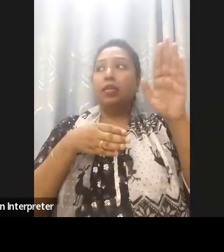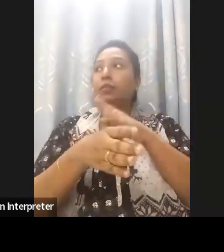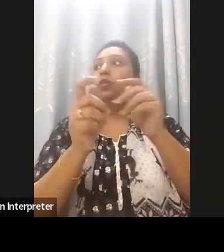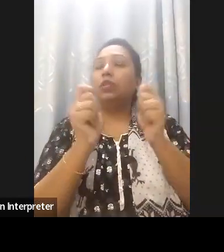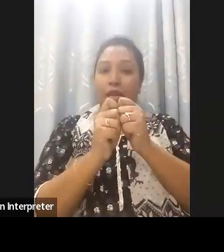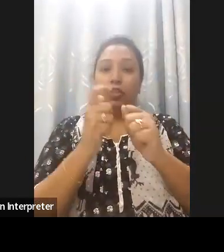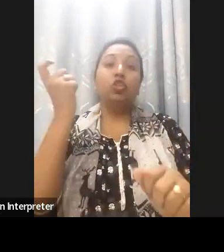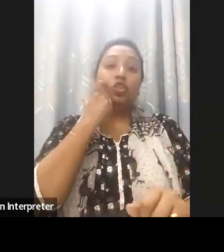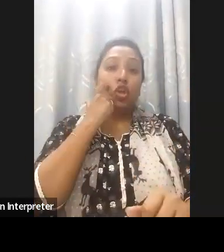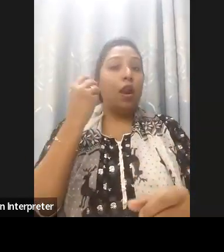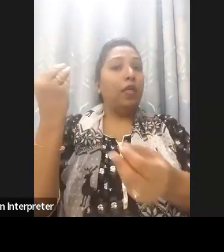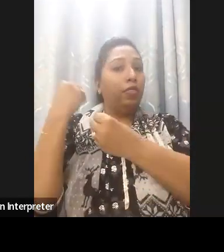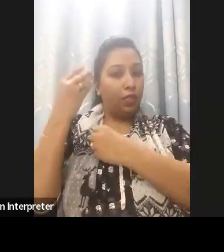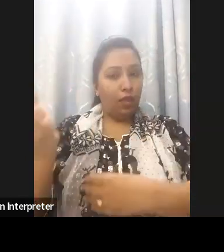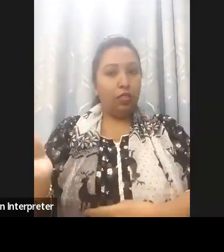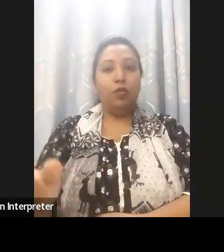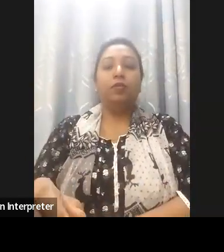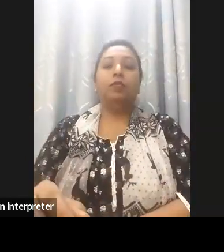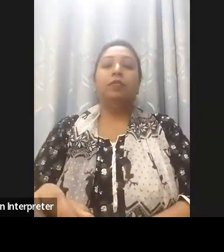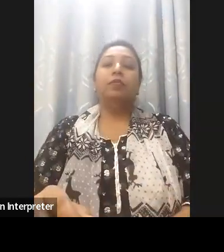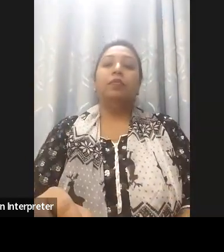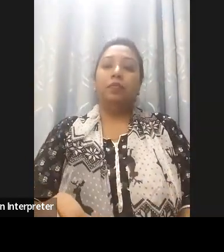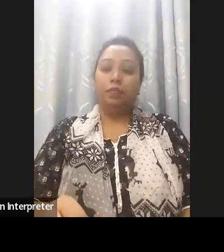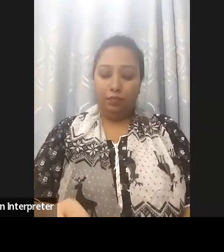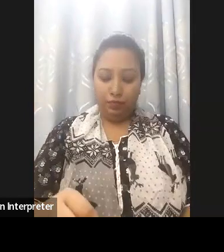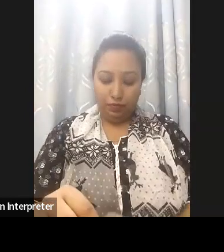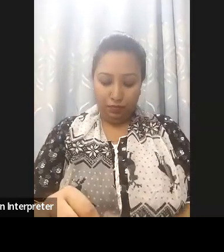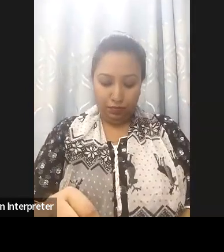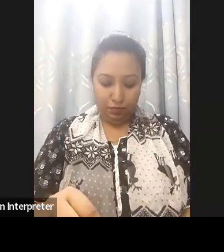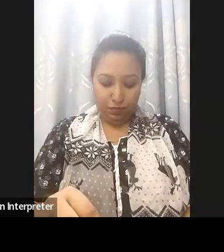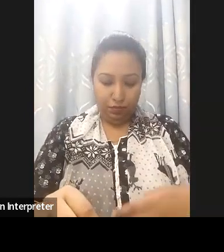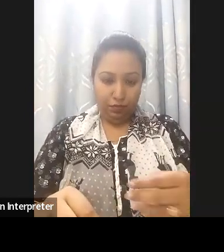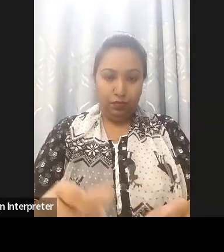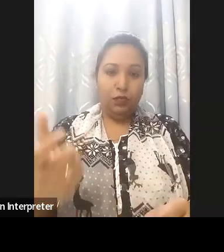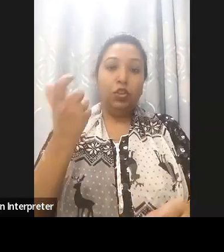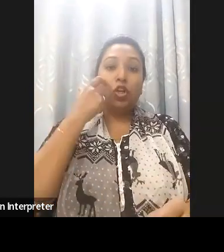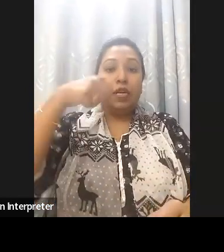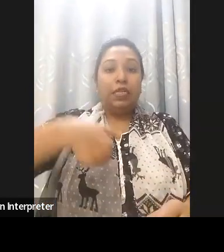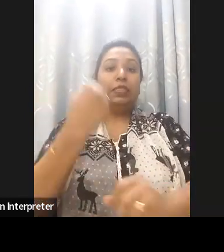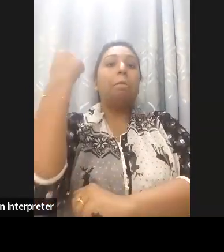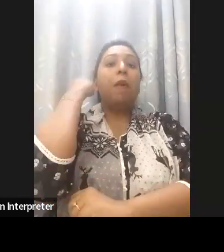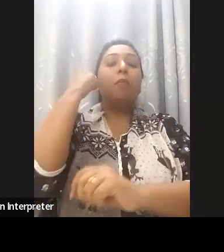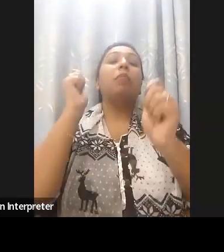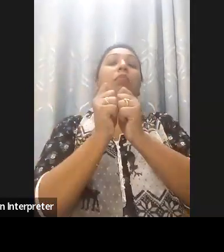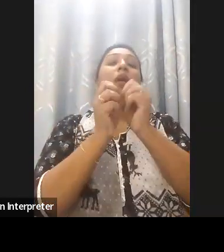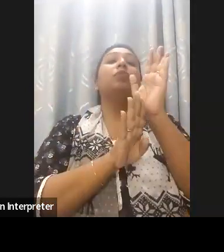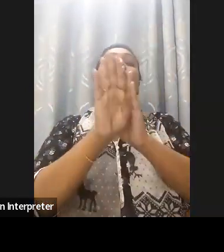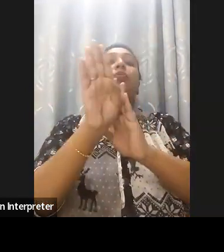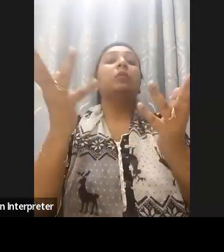under the government capacity implementation on digital accessibility and third